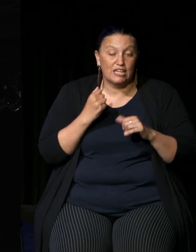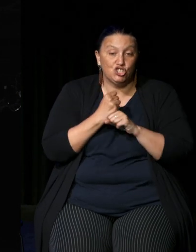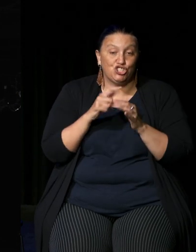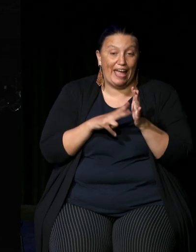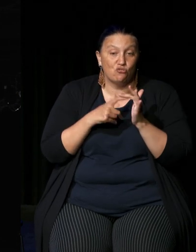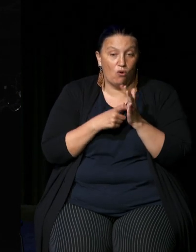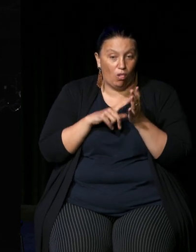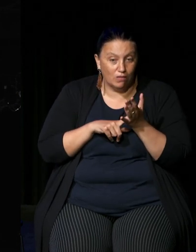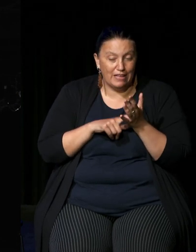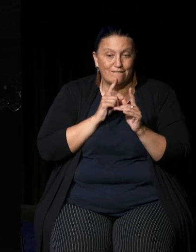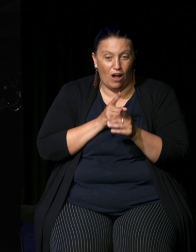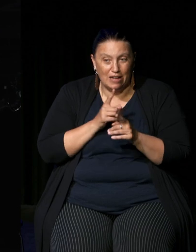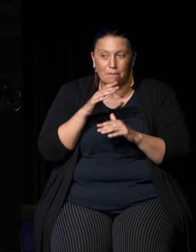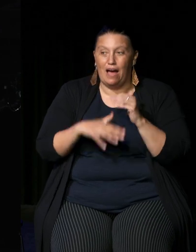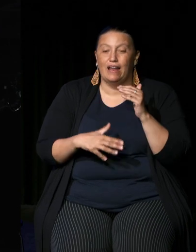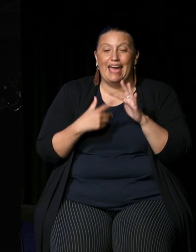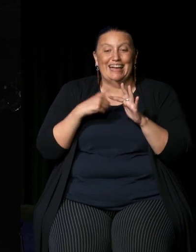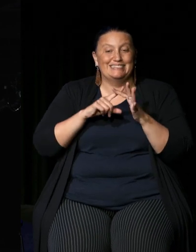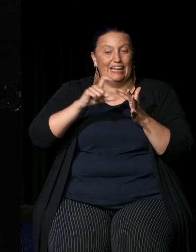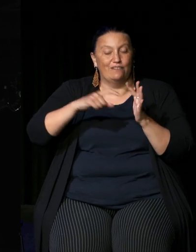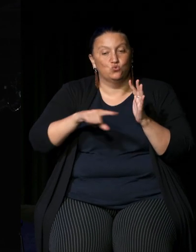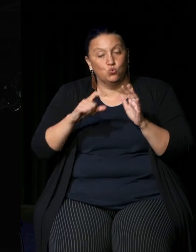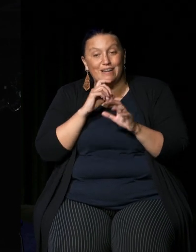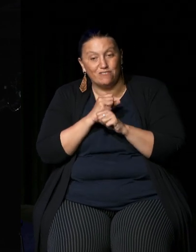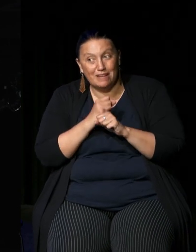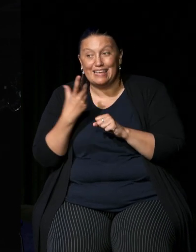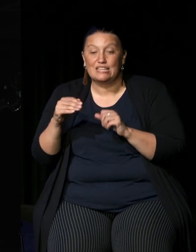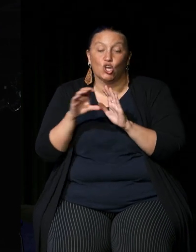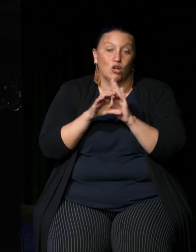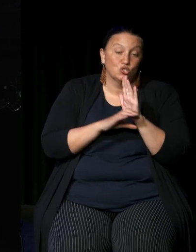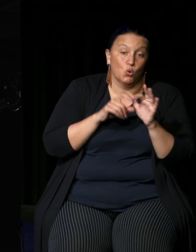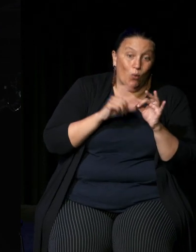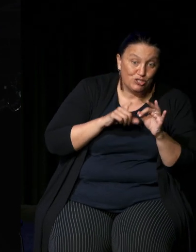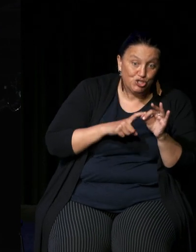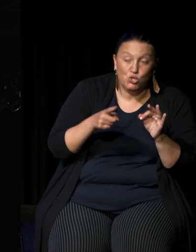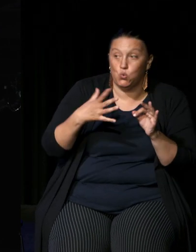to government he's got the Constitutional question he's here to be able to talk to you and ask any